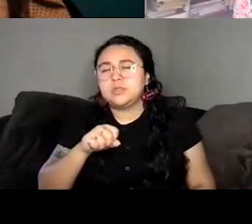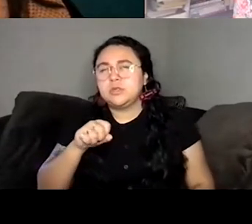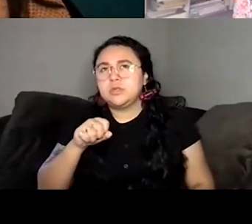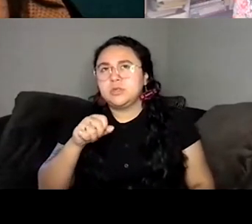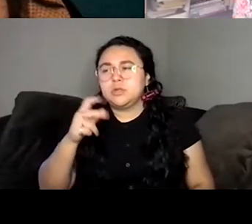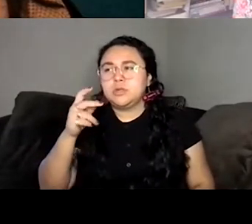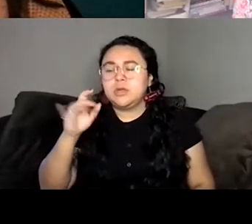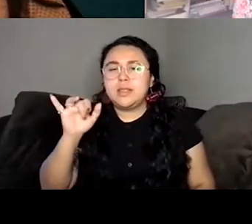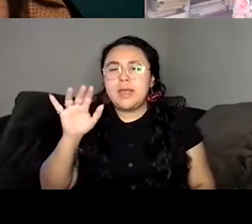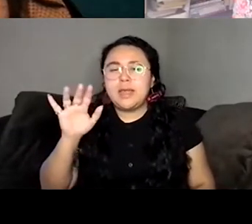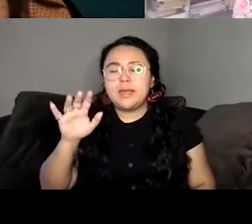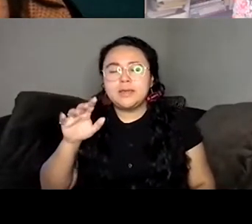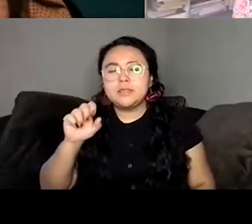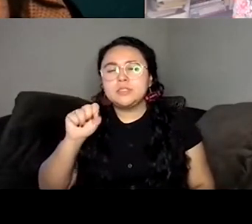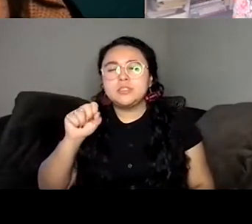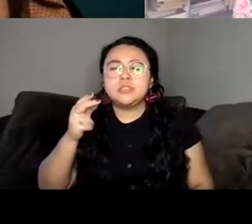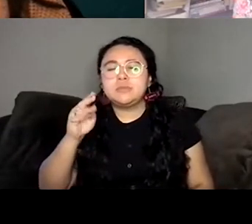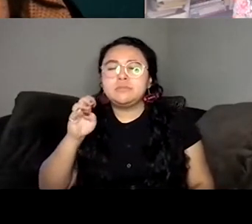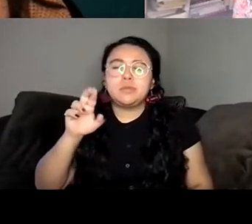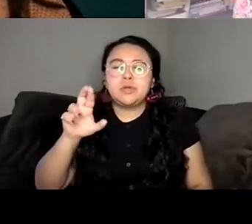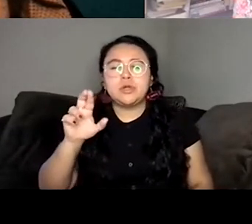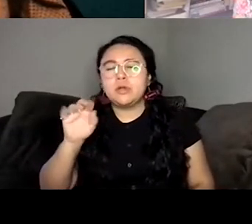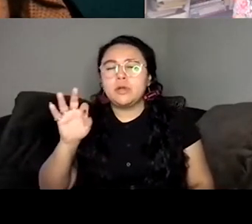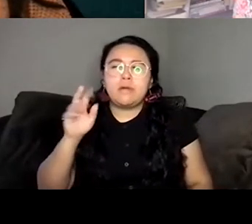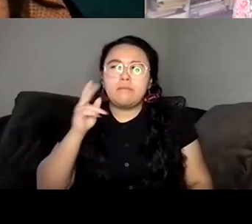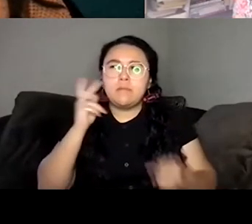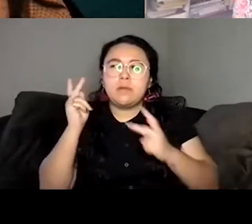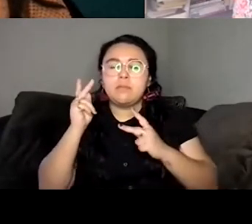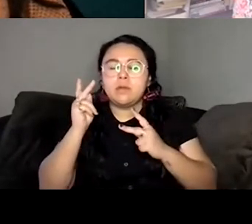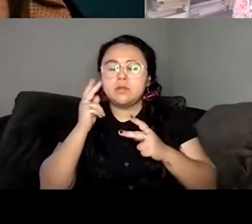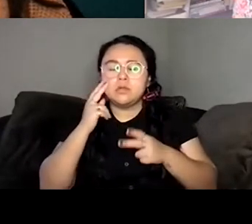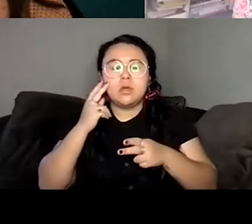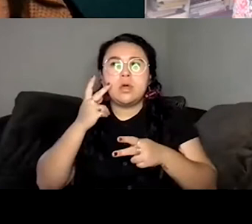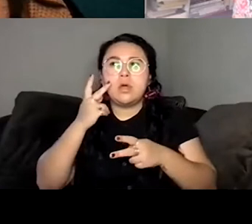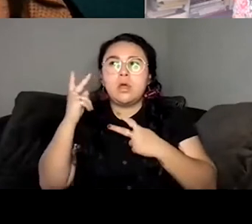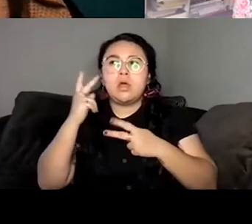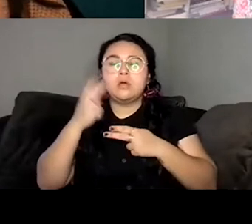rather than being in the present but I think for me, I printed everything out I put it